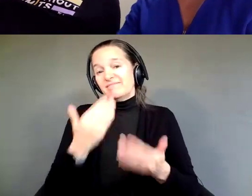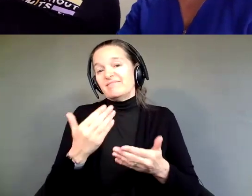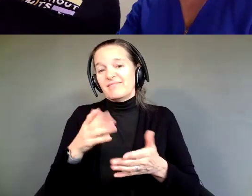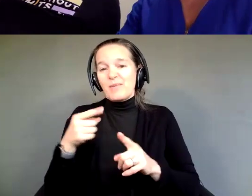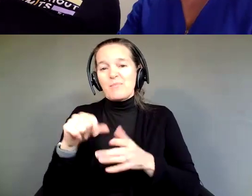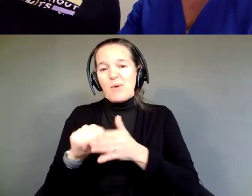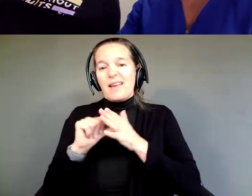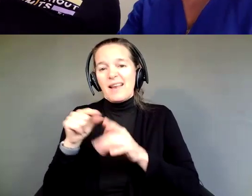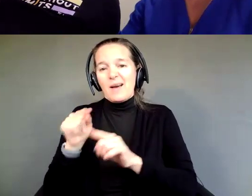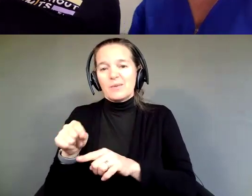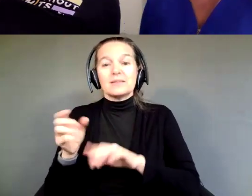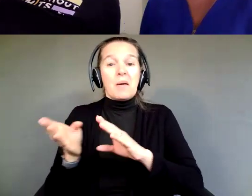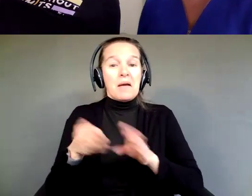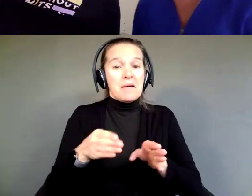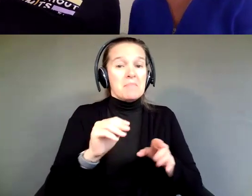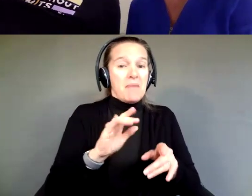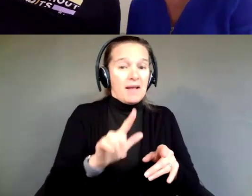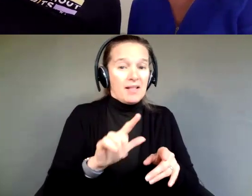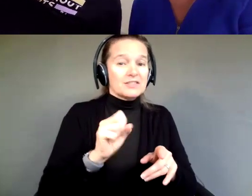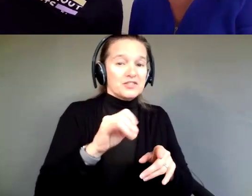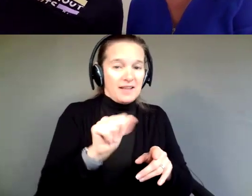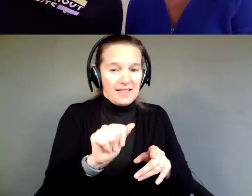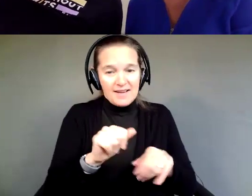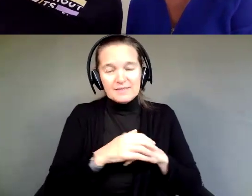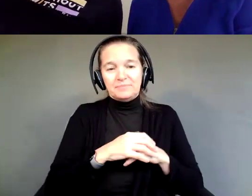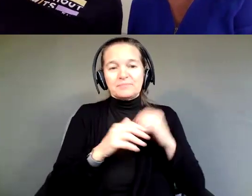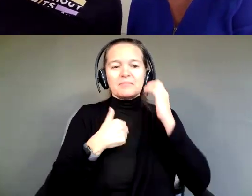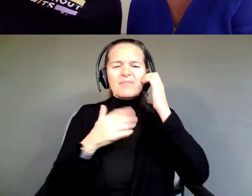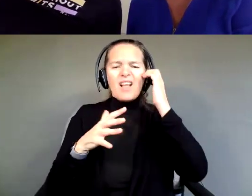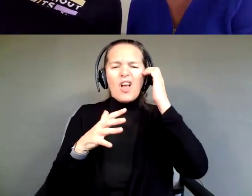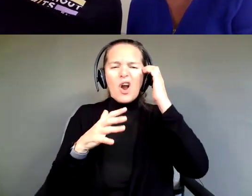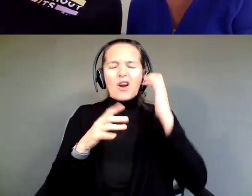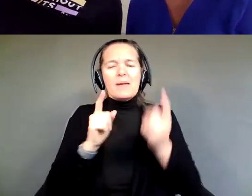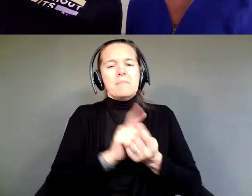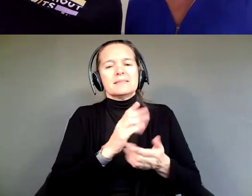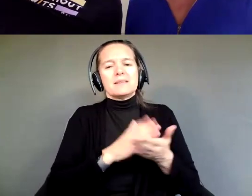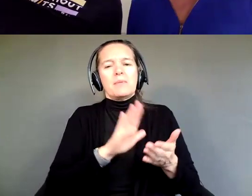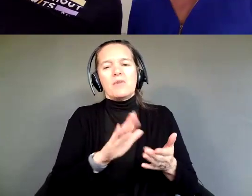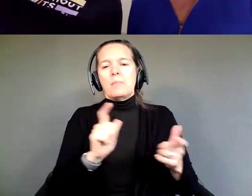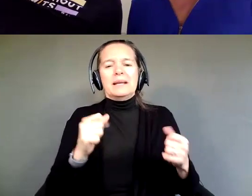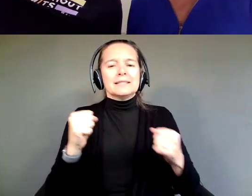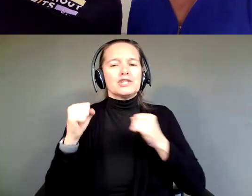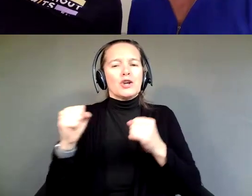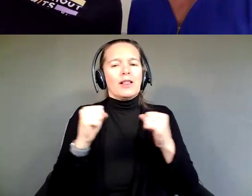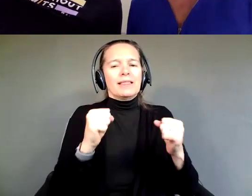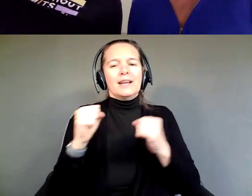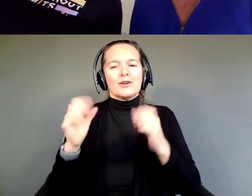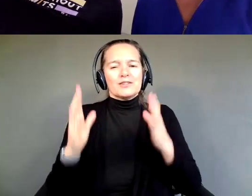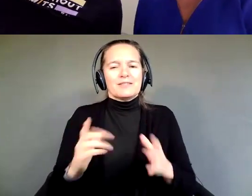So, Michael and Sheila, I have already met some of your biggest cheerleaders from Rhode Island. We've had a great time.